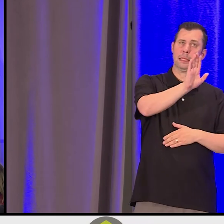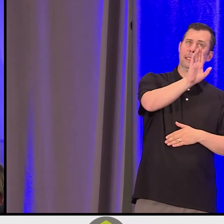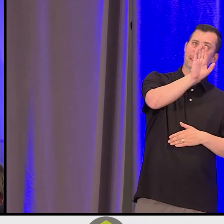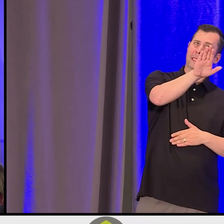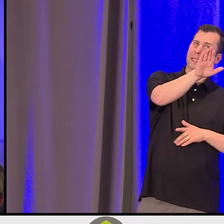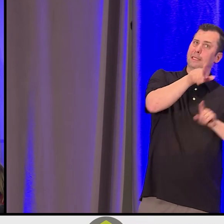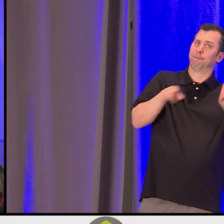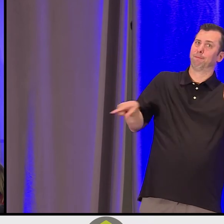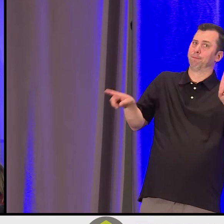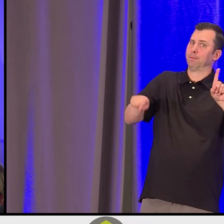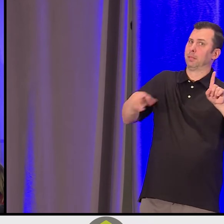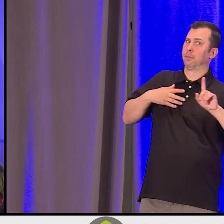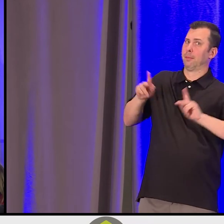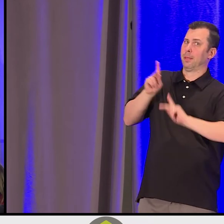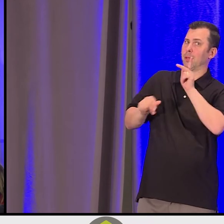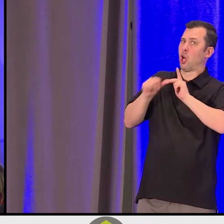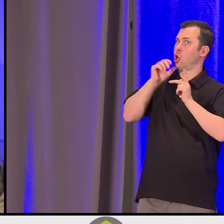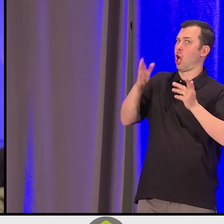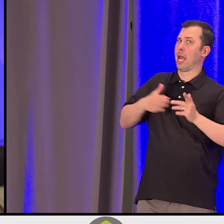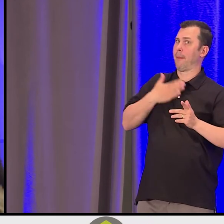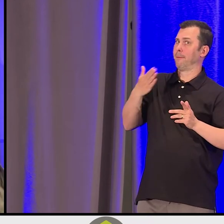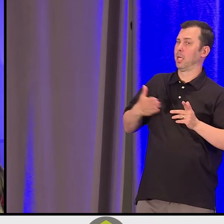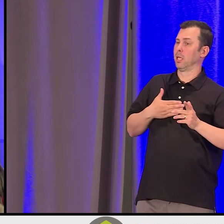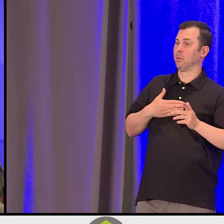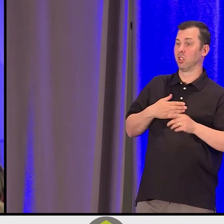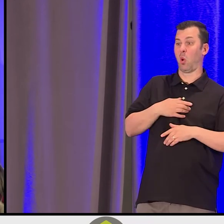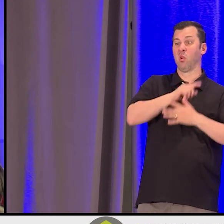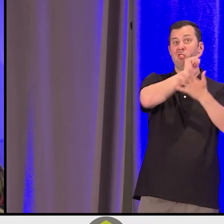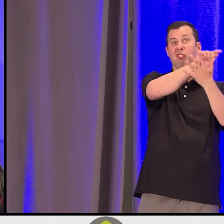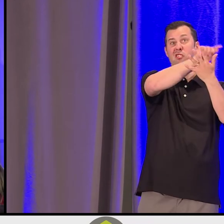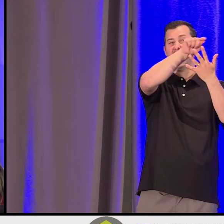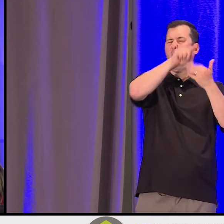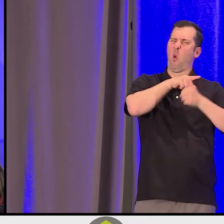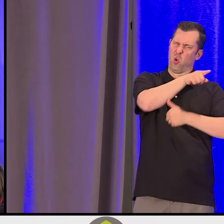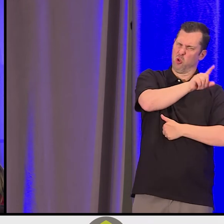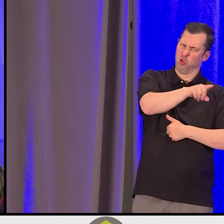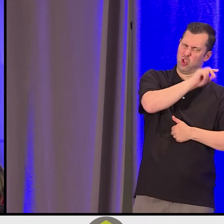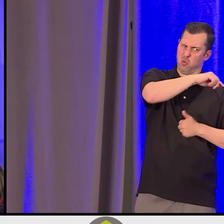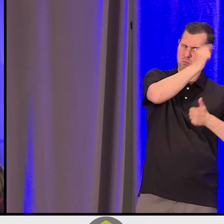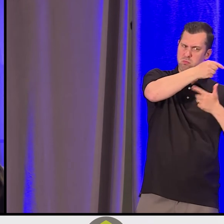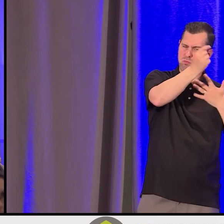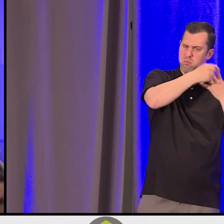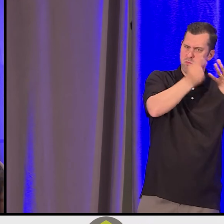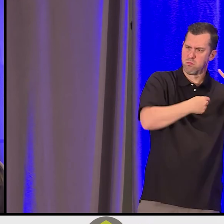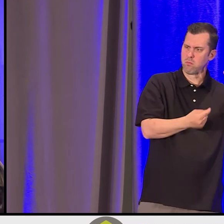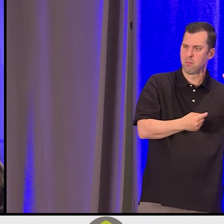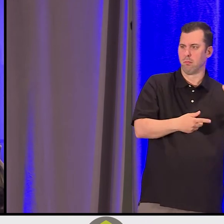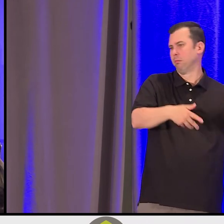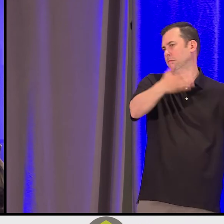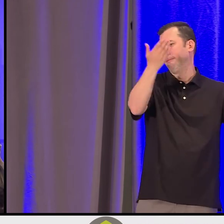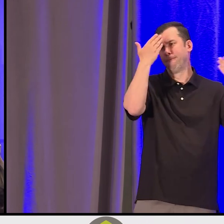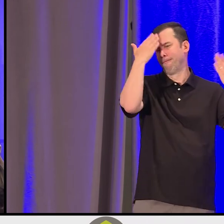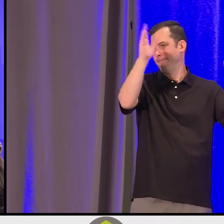And each advisor had a fix, "Well, we got to do this over here," and, "Maybe it's a skateboard park or the kids over here,